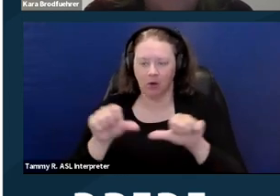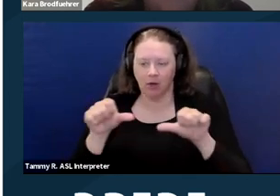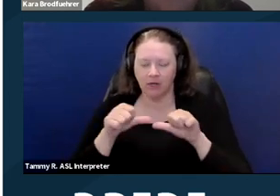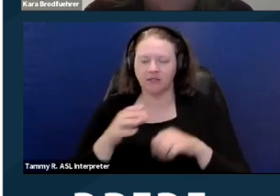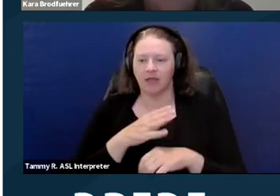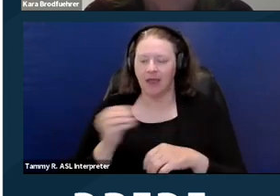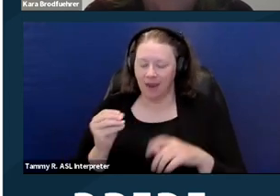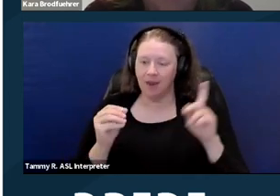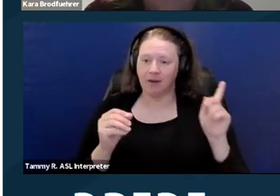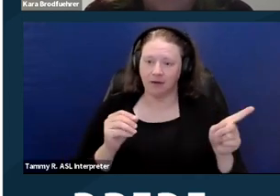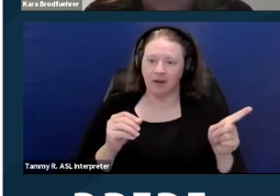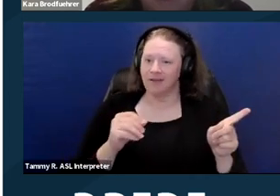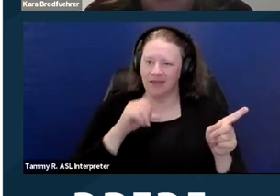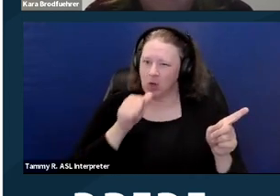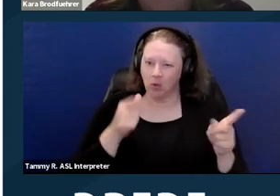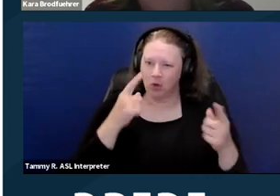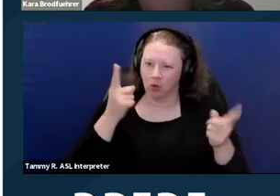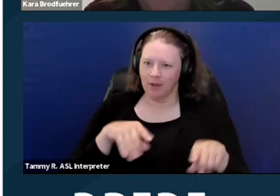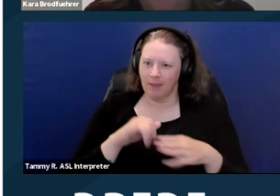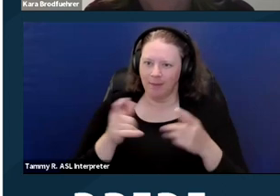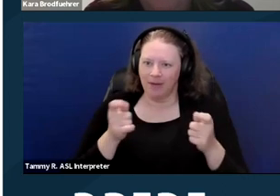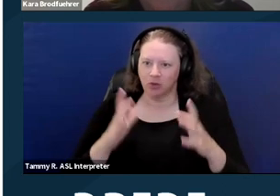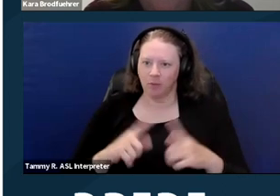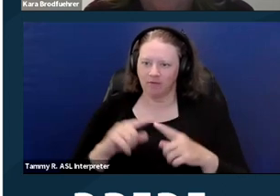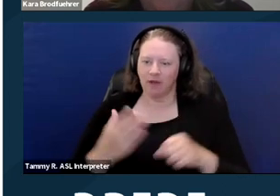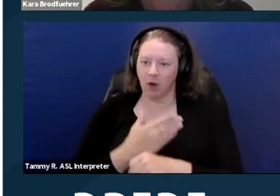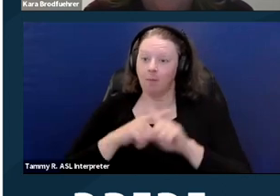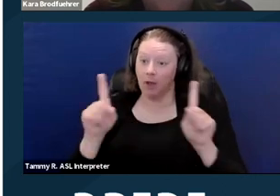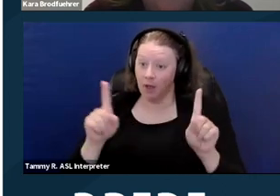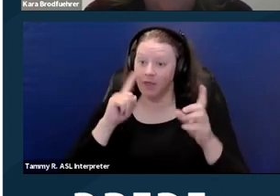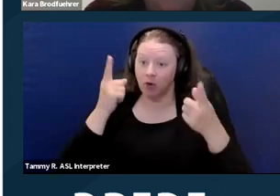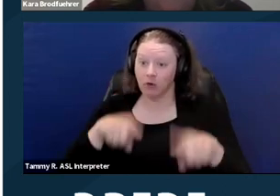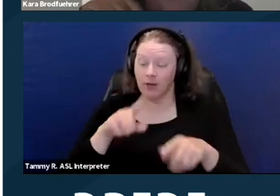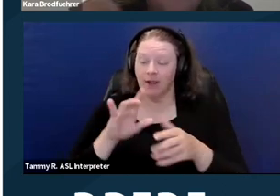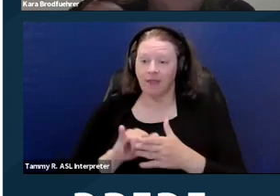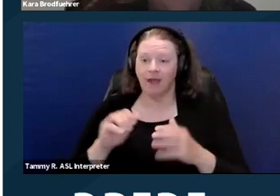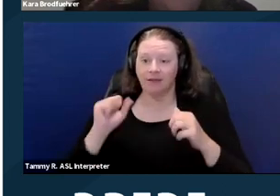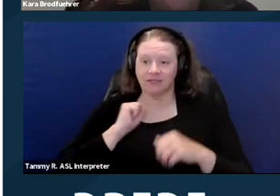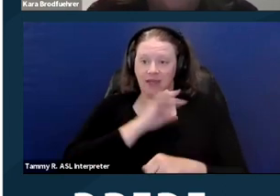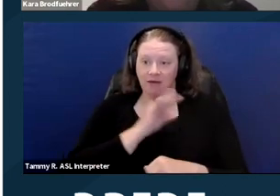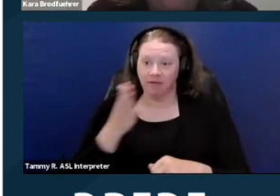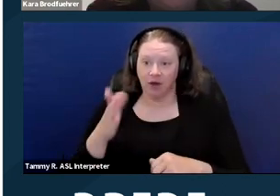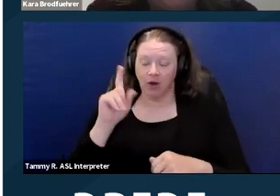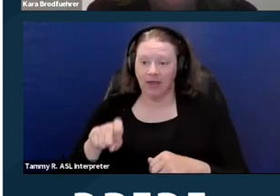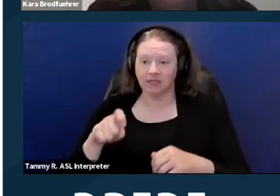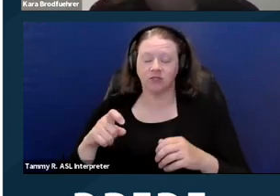has to participate in fair housing training and the property is also gonna distribute fair housing literature to all the residents.